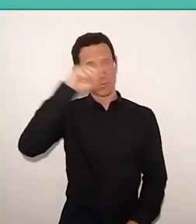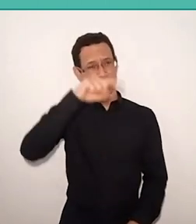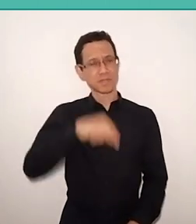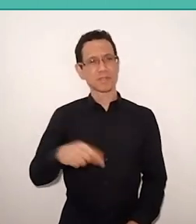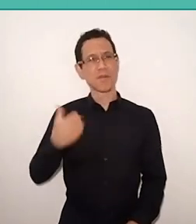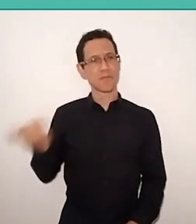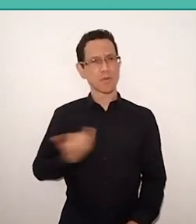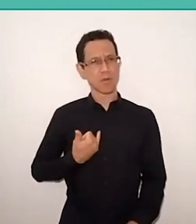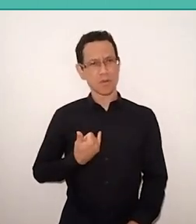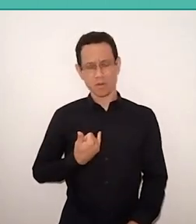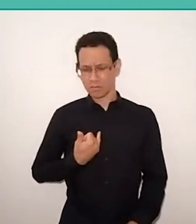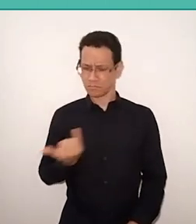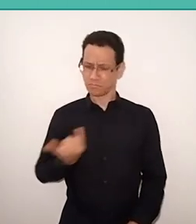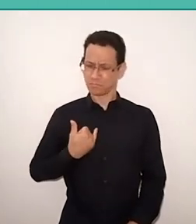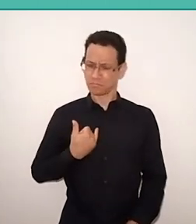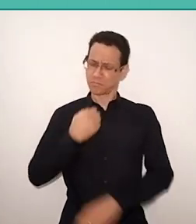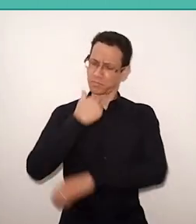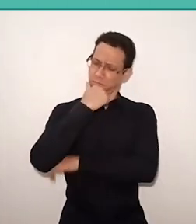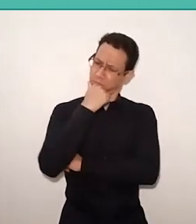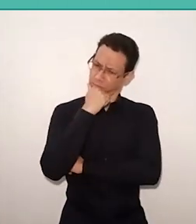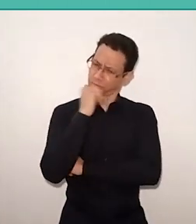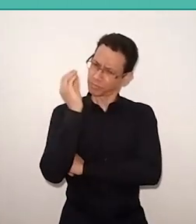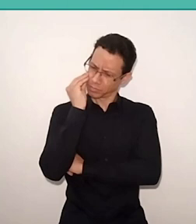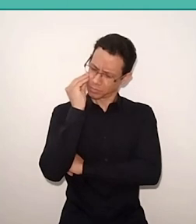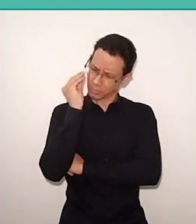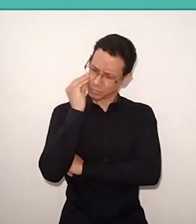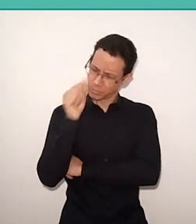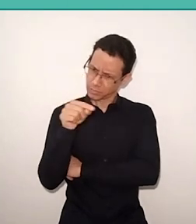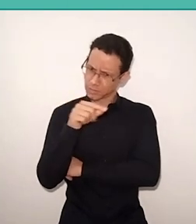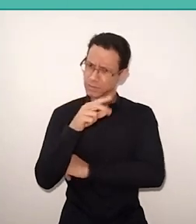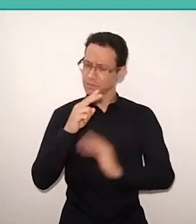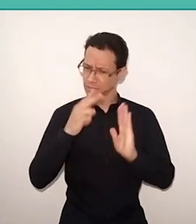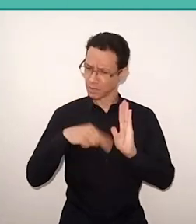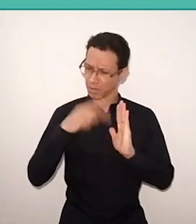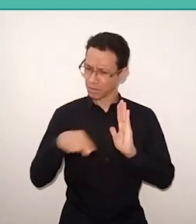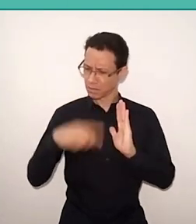But I did some tests, and mine grandson was actually reading. And I thought: